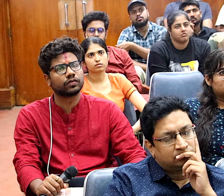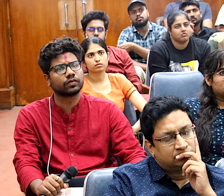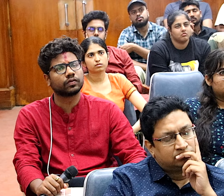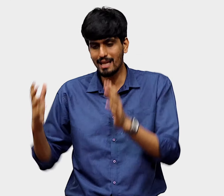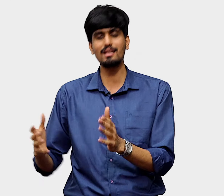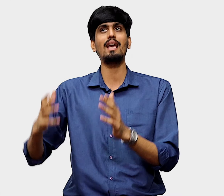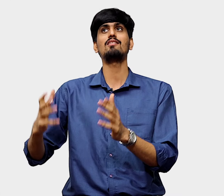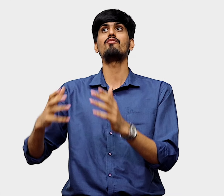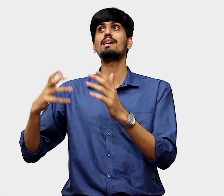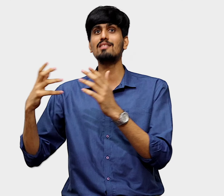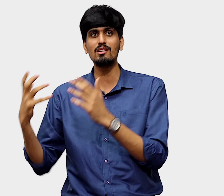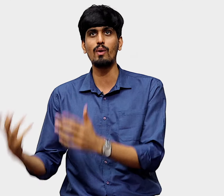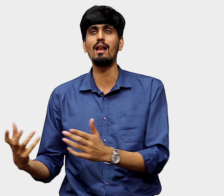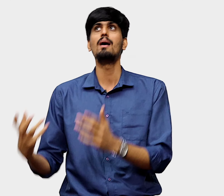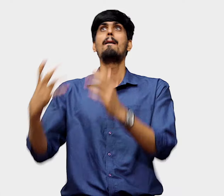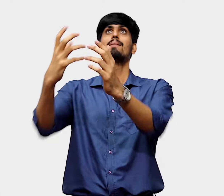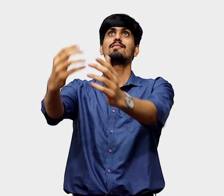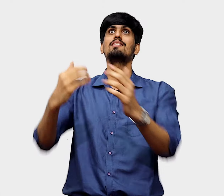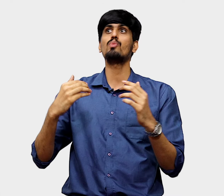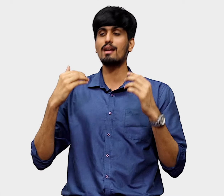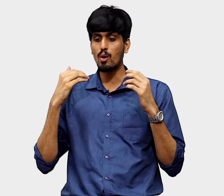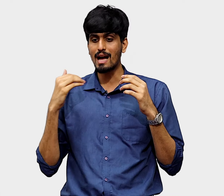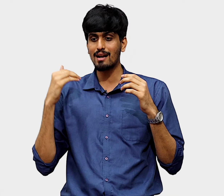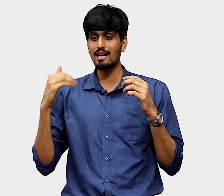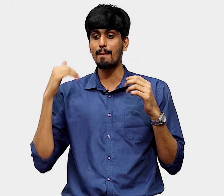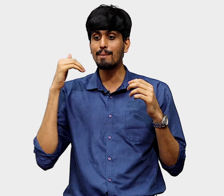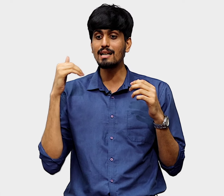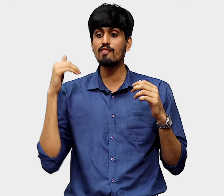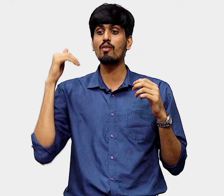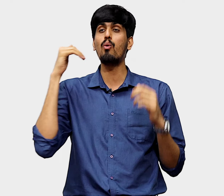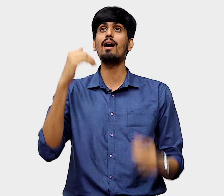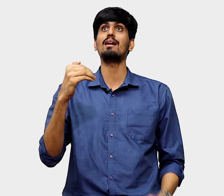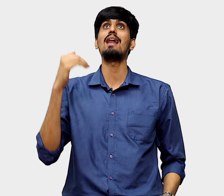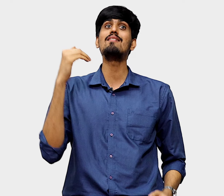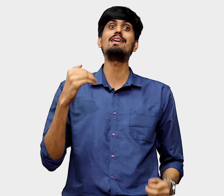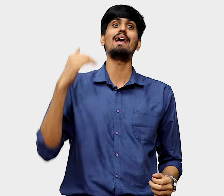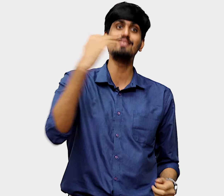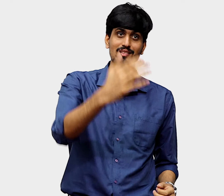It's happening in the case of veganism as well. But since we are now directly competing for what already exists